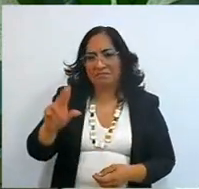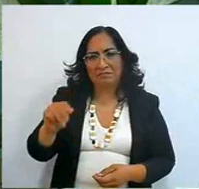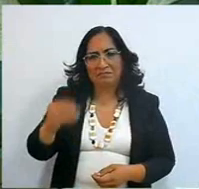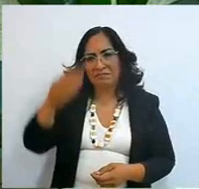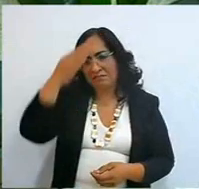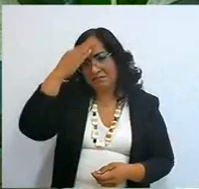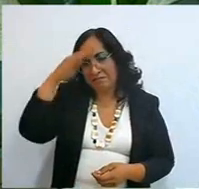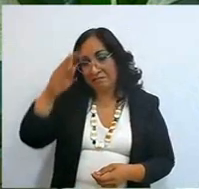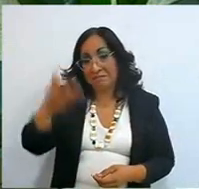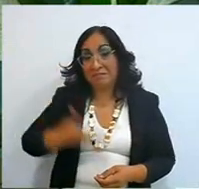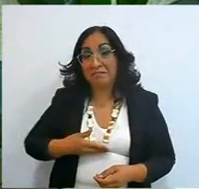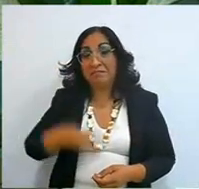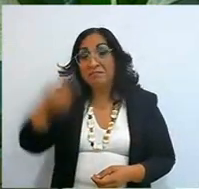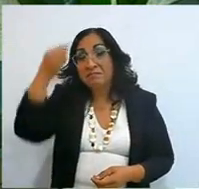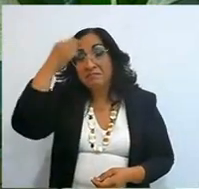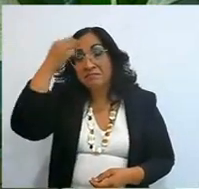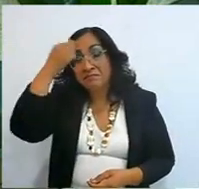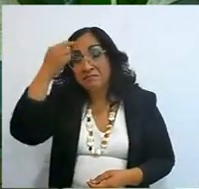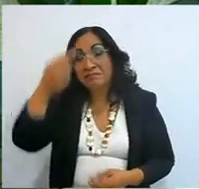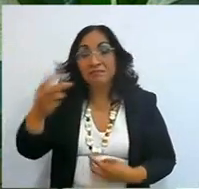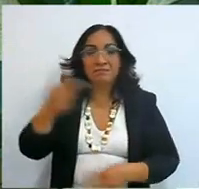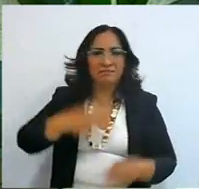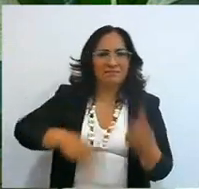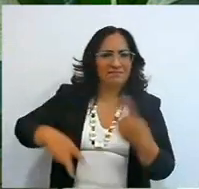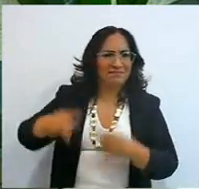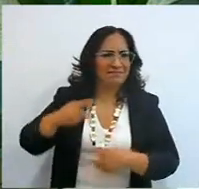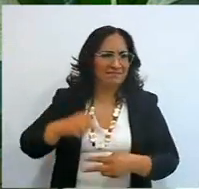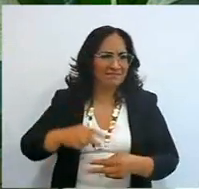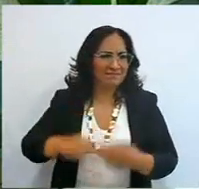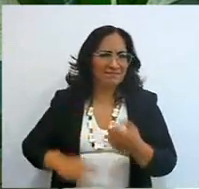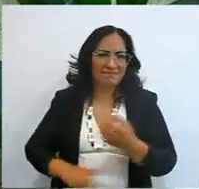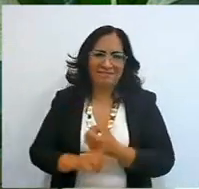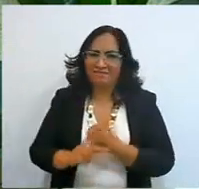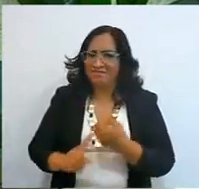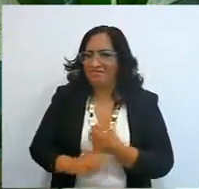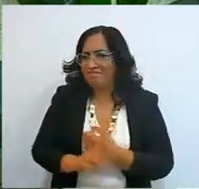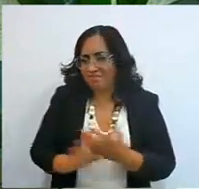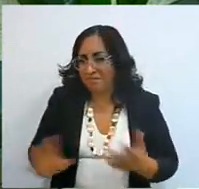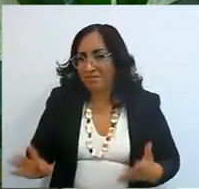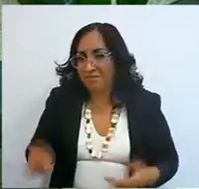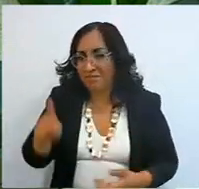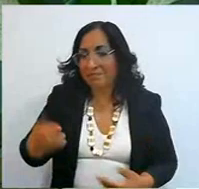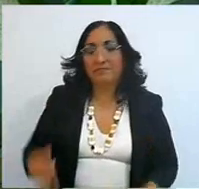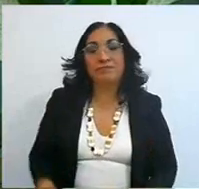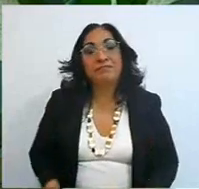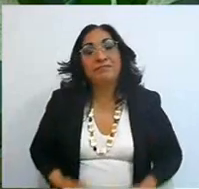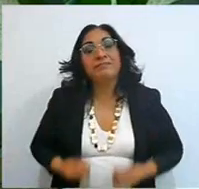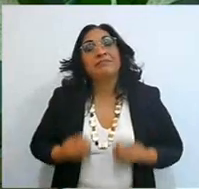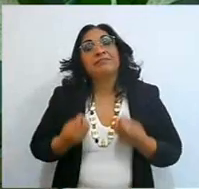then a problem arrives, and I say it's not that let's see let me see where I find this problem,